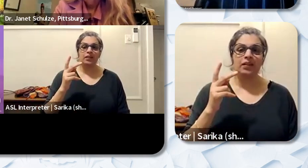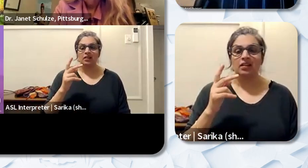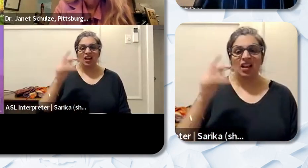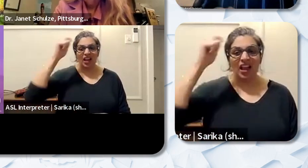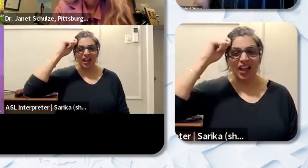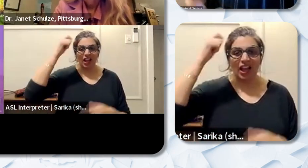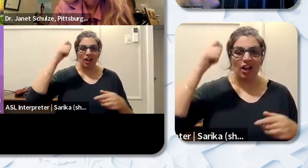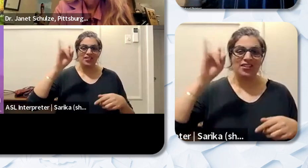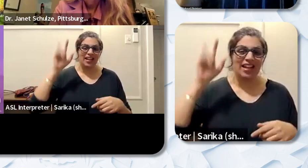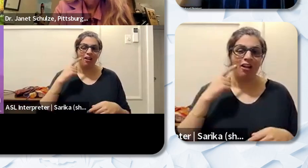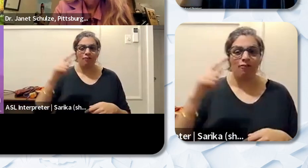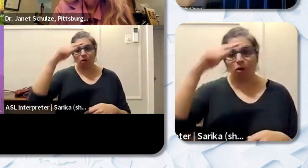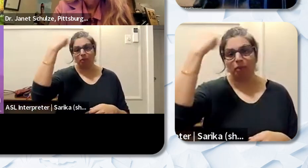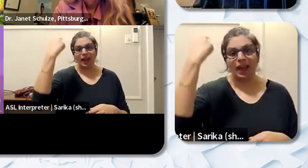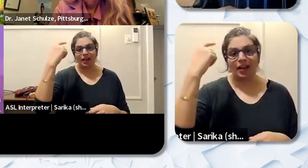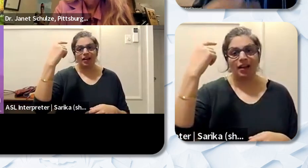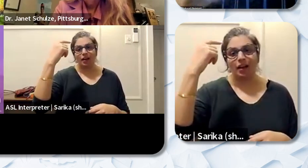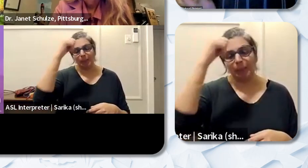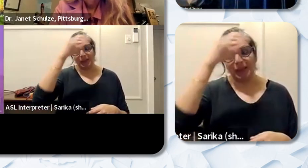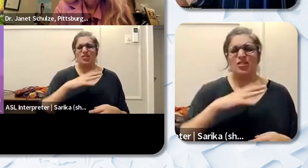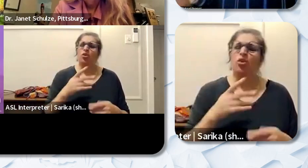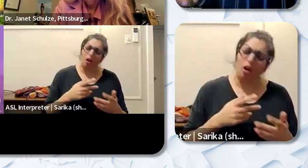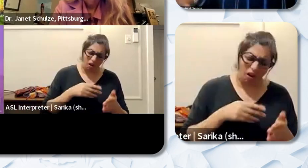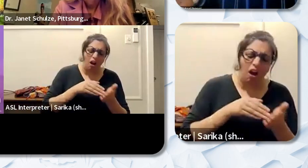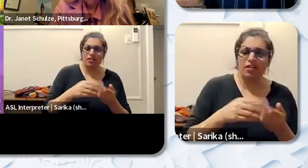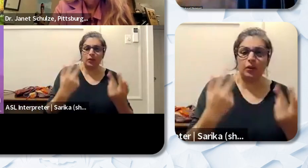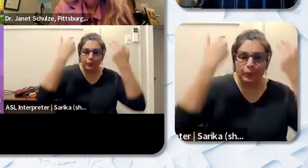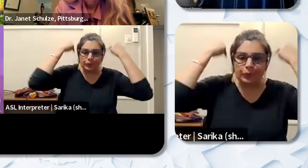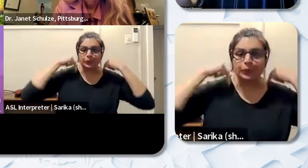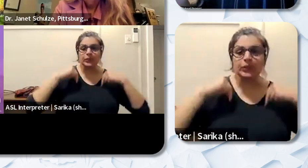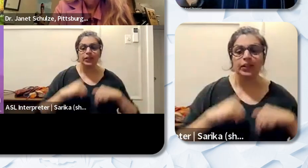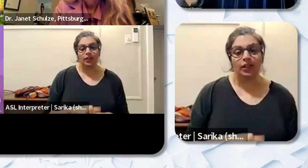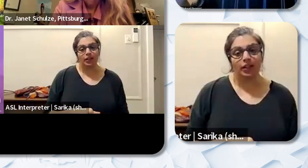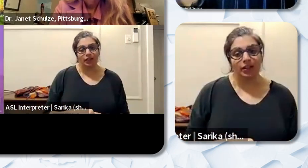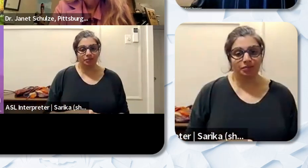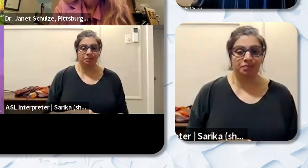times my hair would be cut short and for those that know the most I would be able to do would